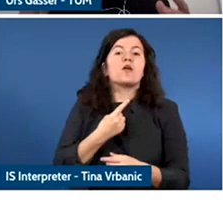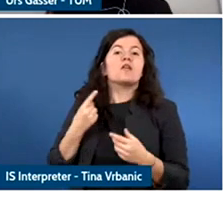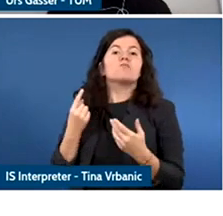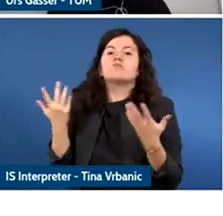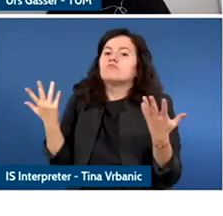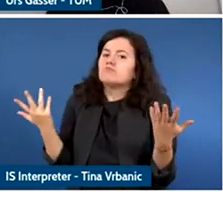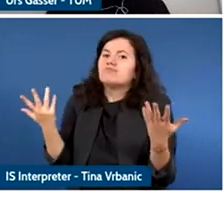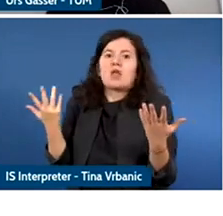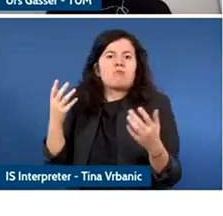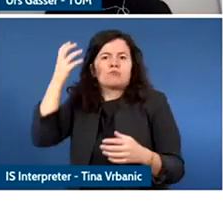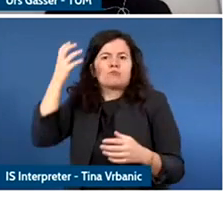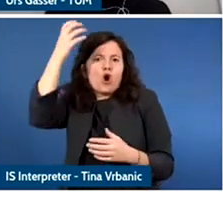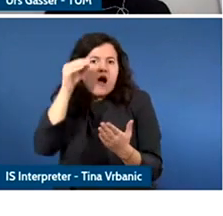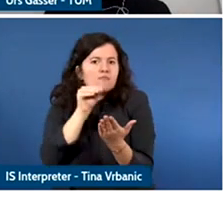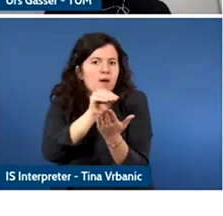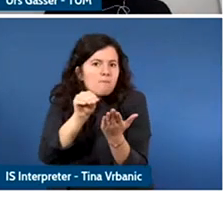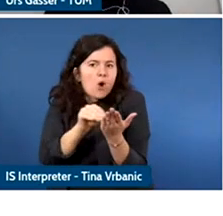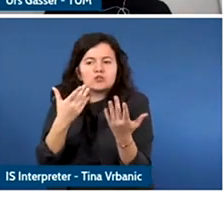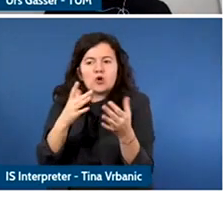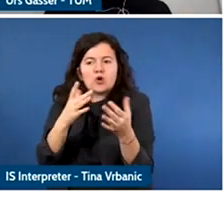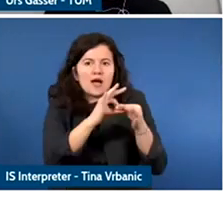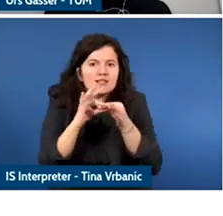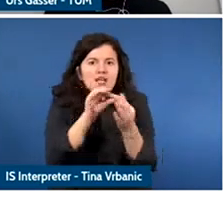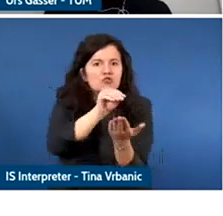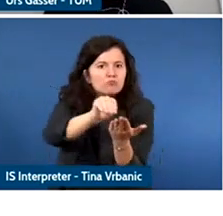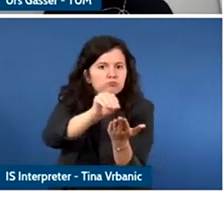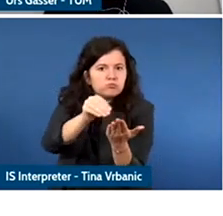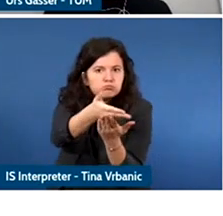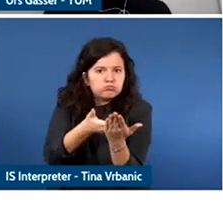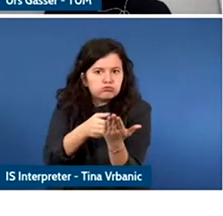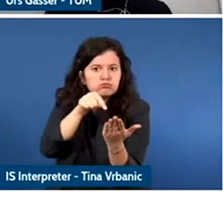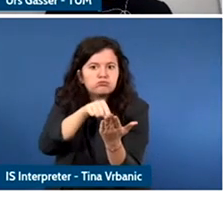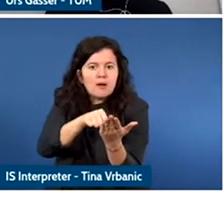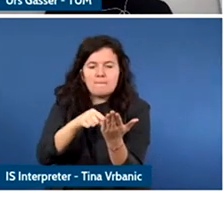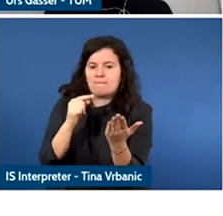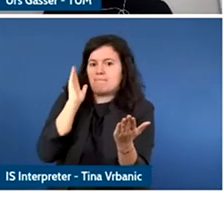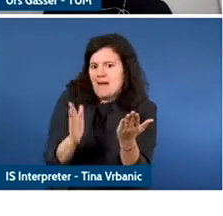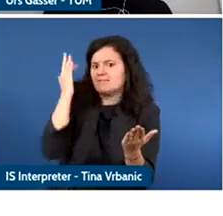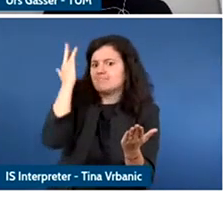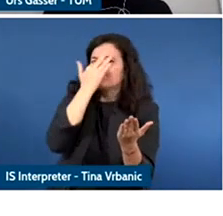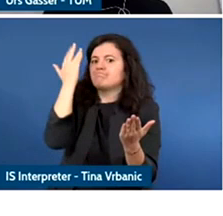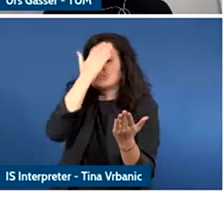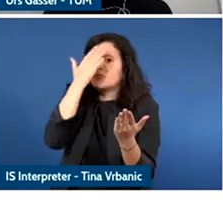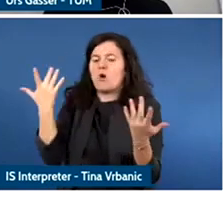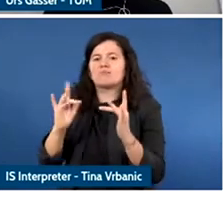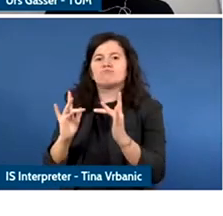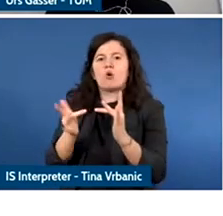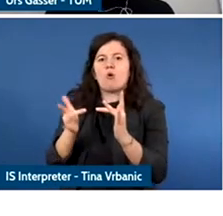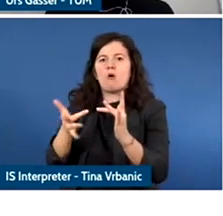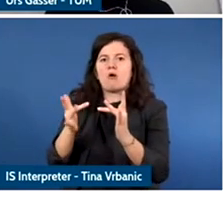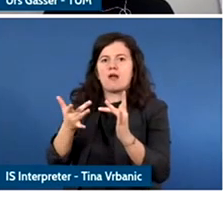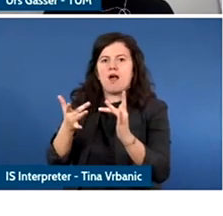makers, we all inspired to be evidence based at the same time at least as a